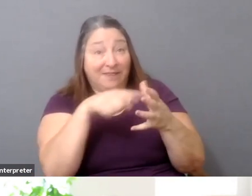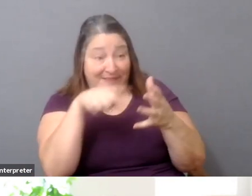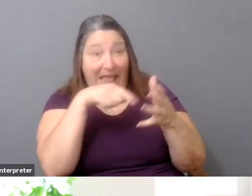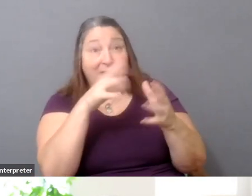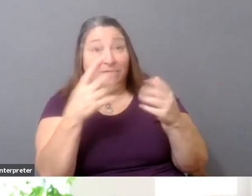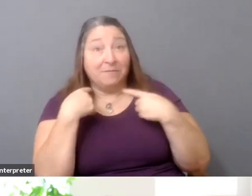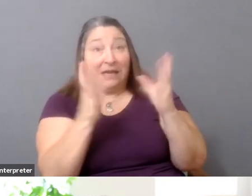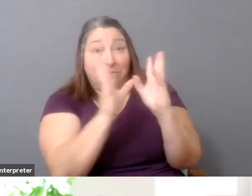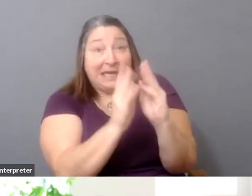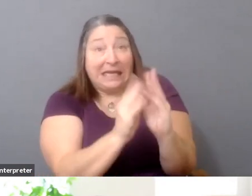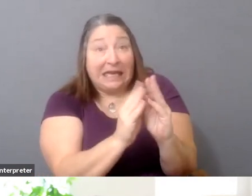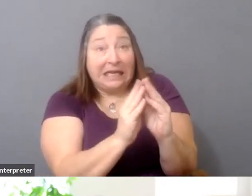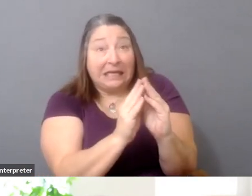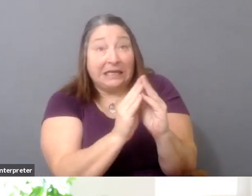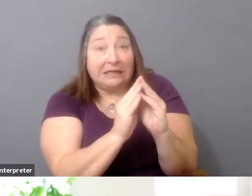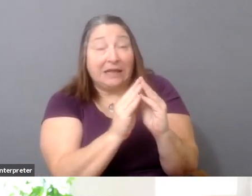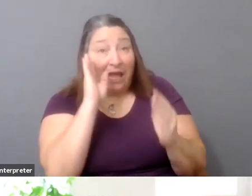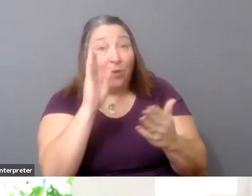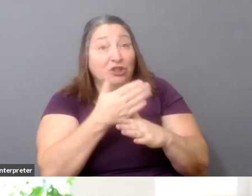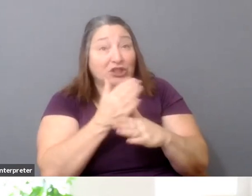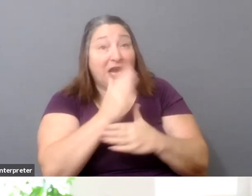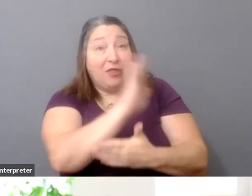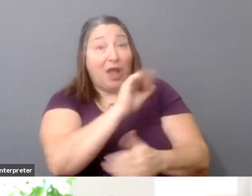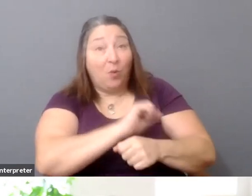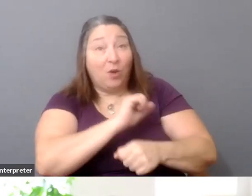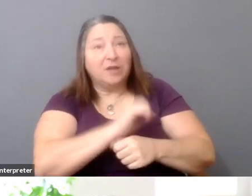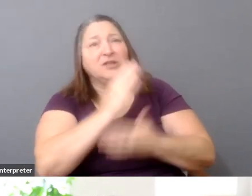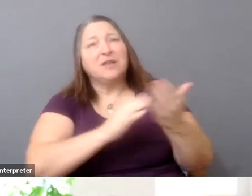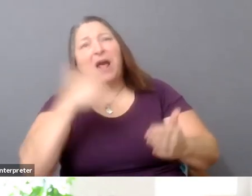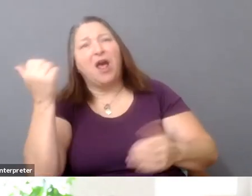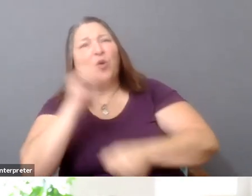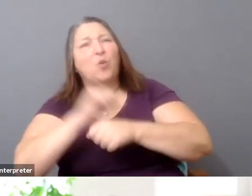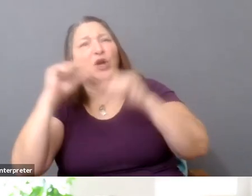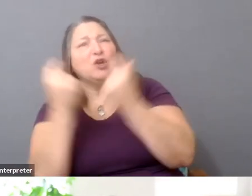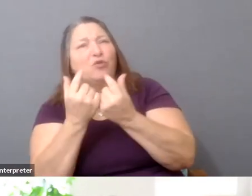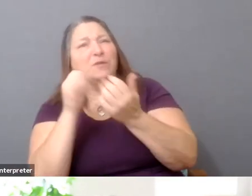some work back at Getting Real. There are a few other working groups that are tackling issues, and there's a labor working